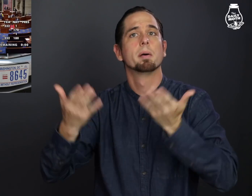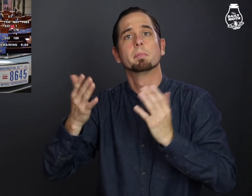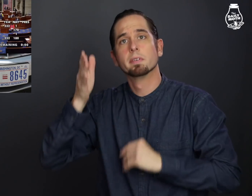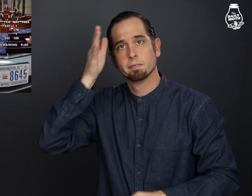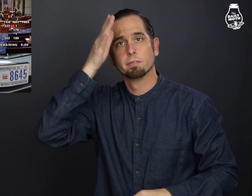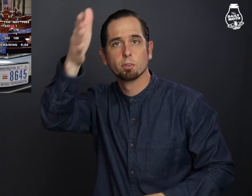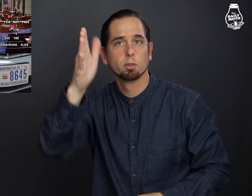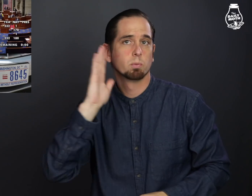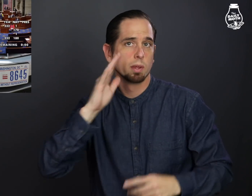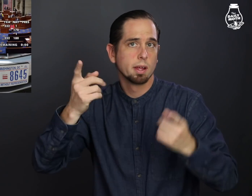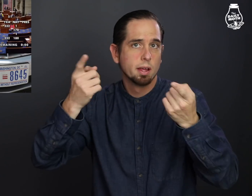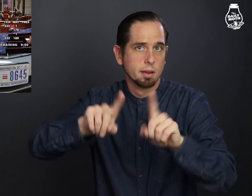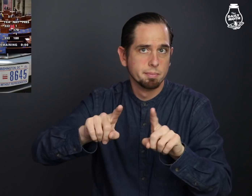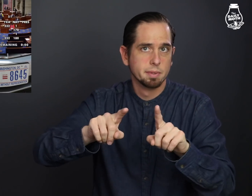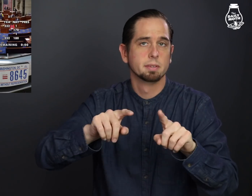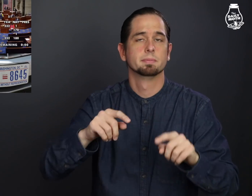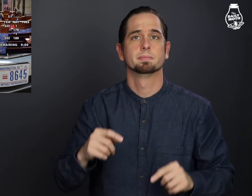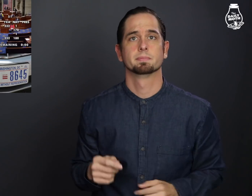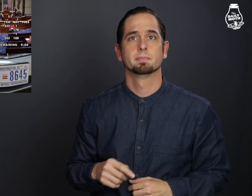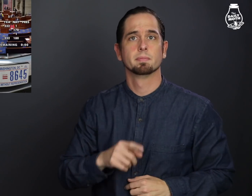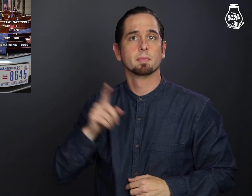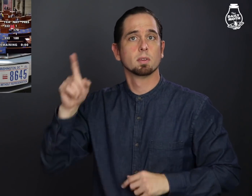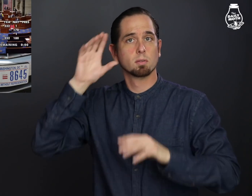perhaps to show what could happen in the future.